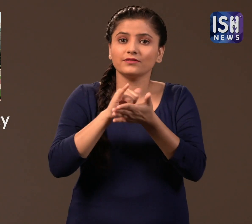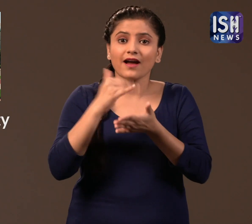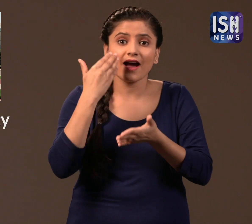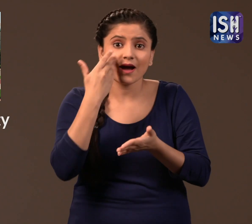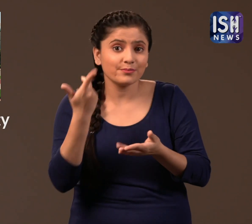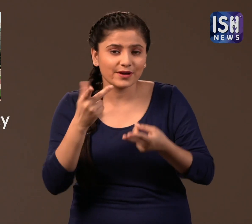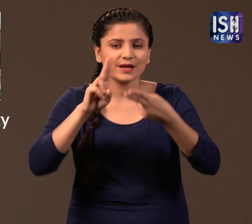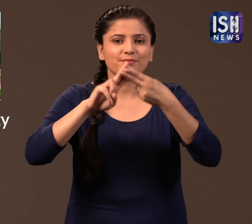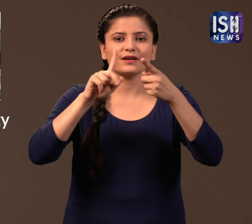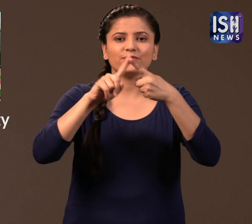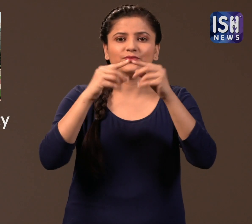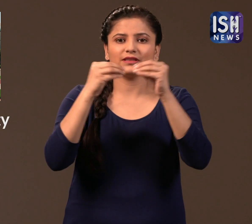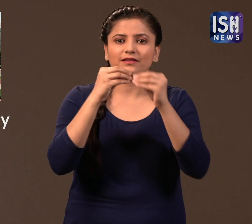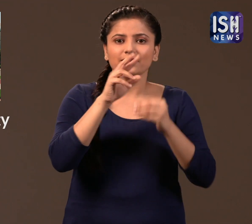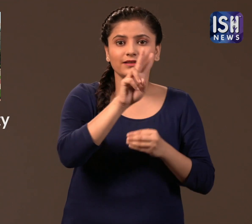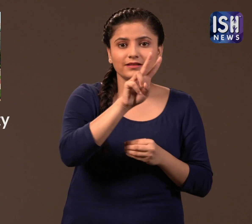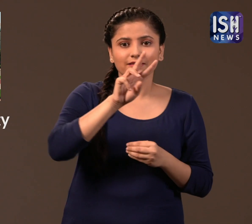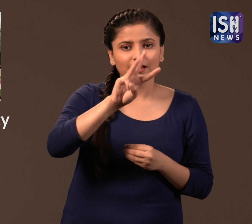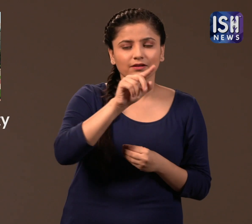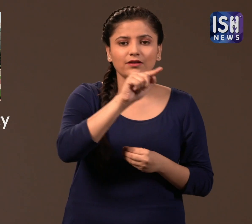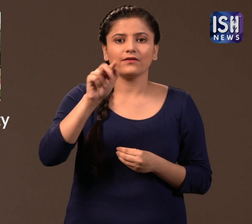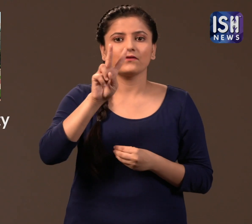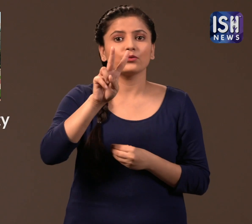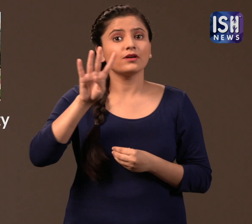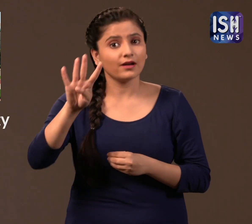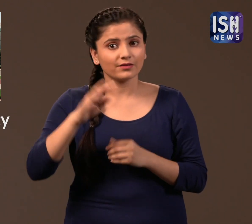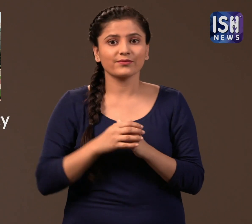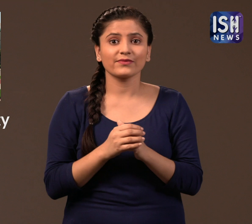on the 23 and 24 February.